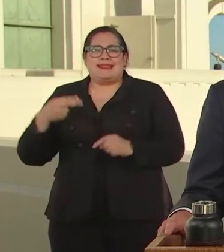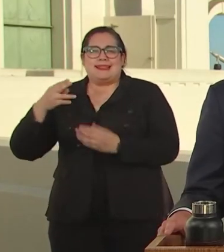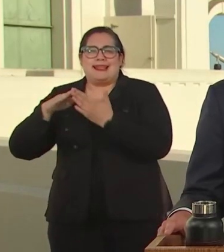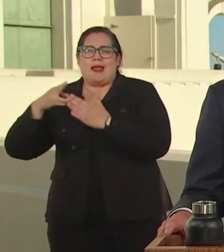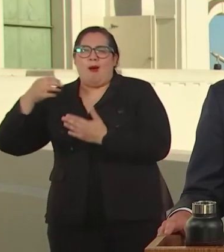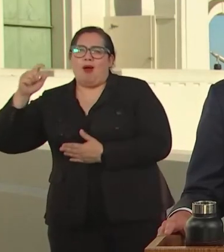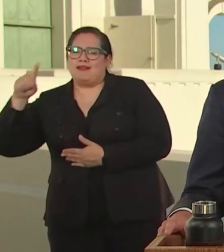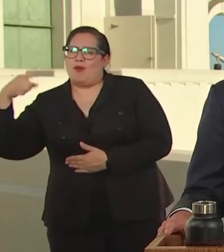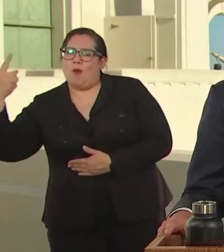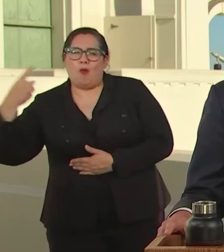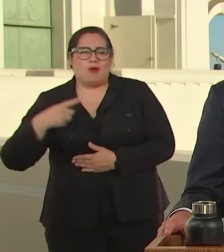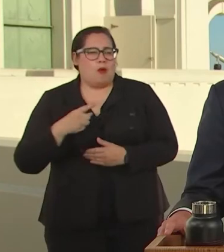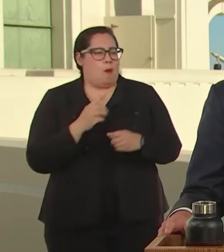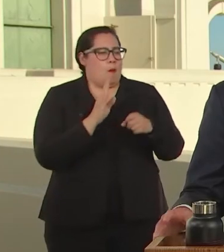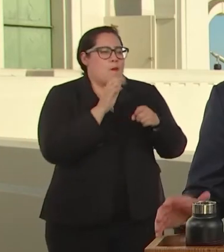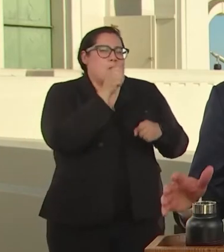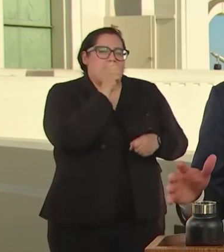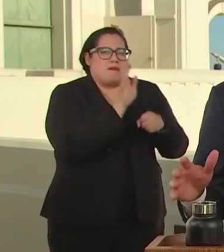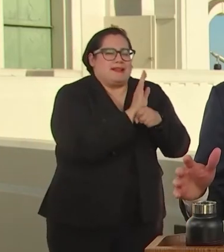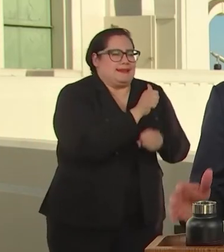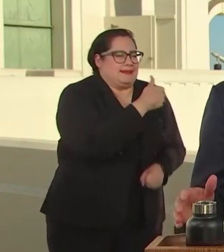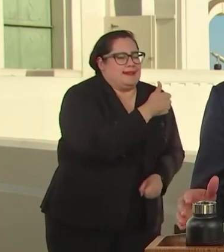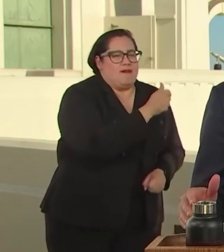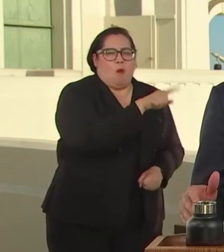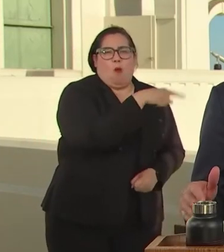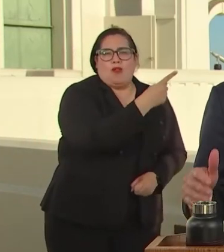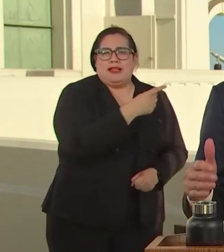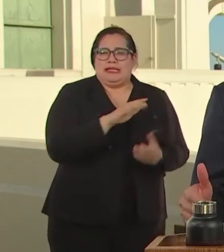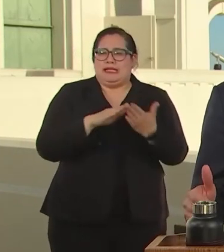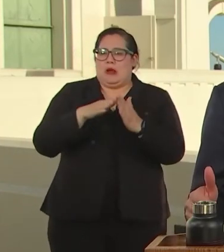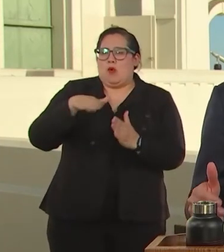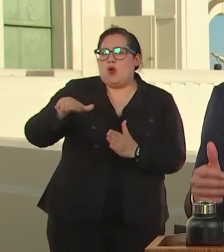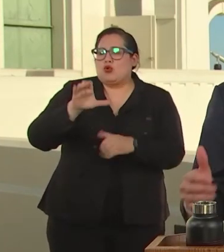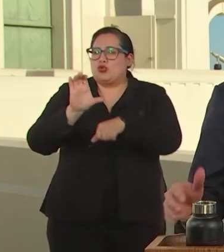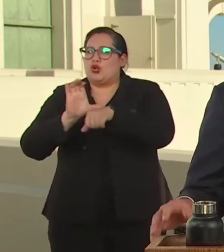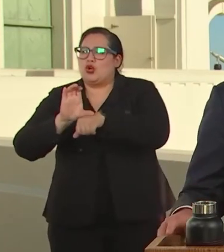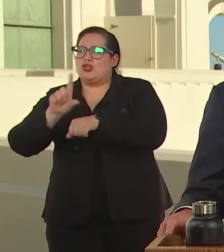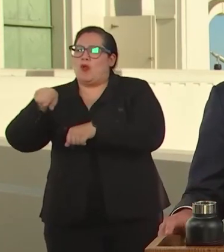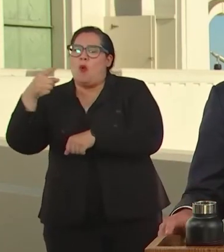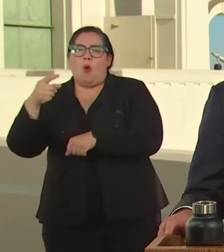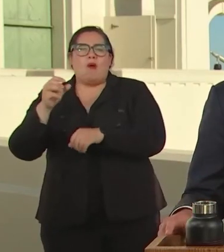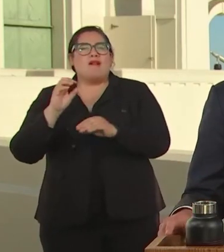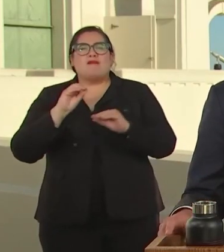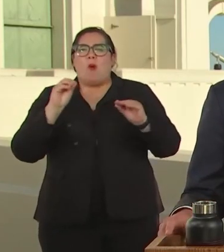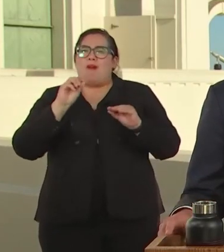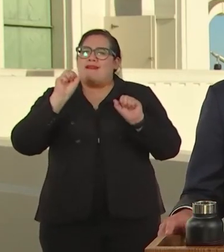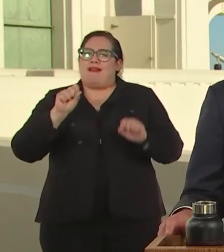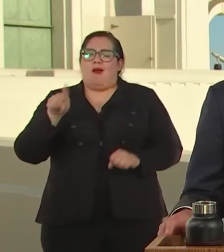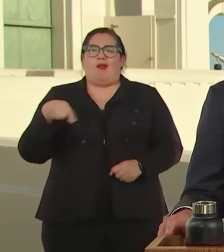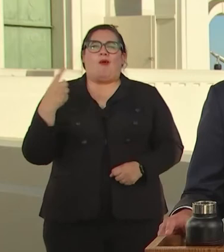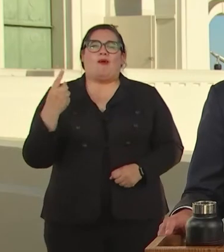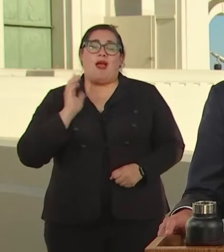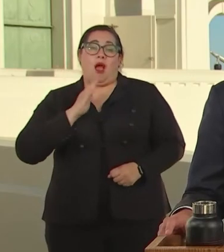THESE GOALS WOULD GO ALONE. OUR L.A. GOALS REQUIRE COLLECTIVE WORK AND WE STARTED